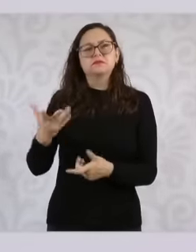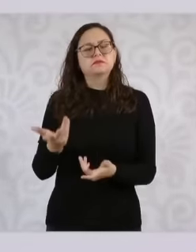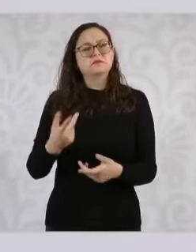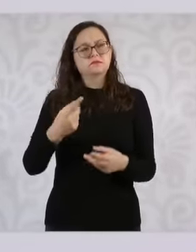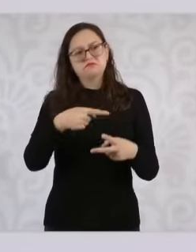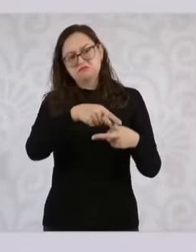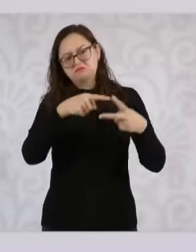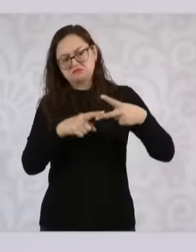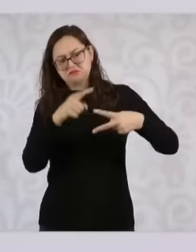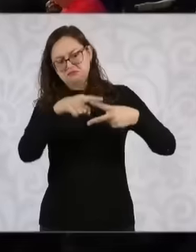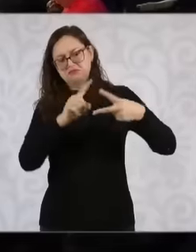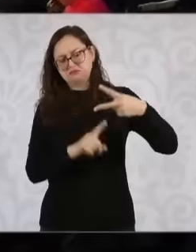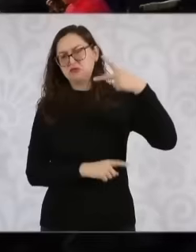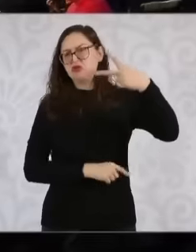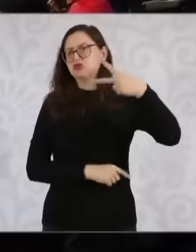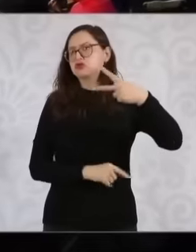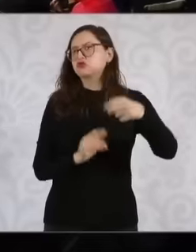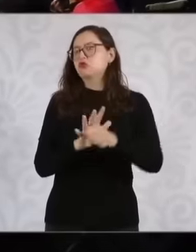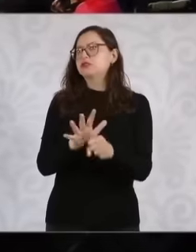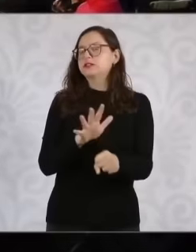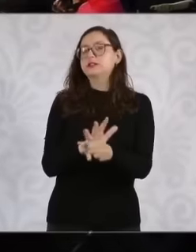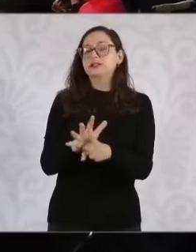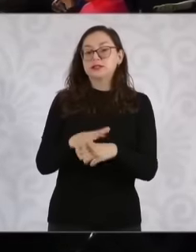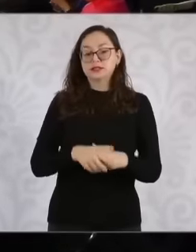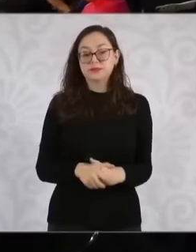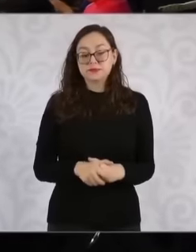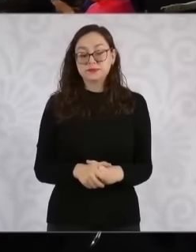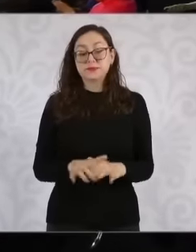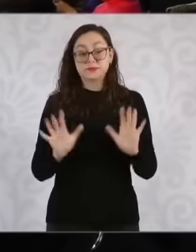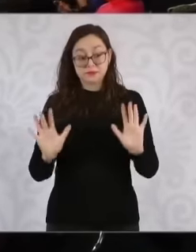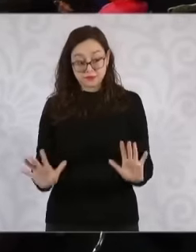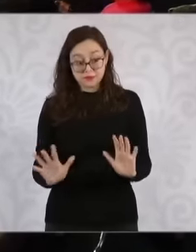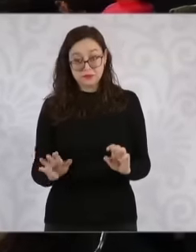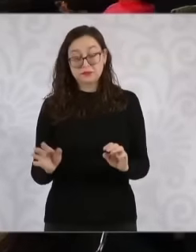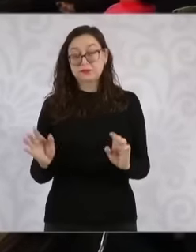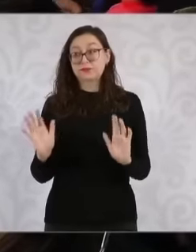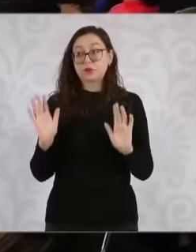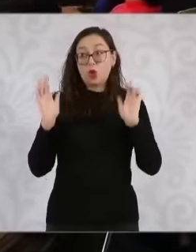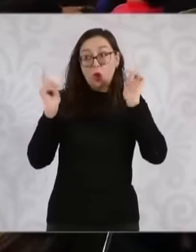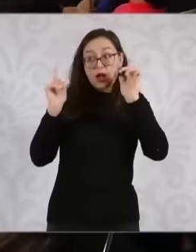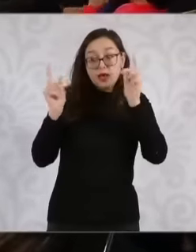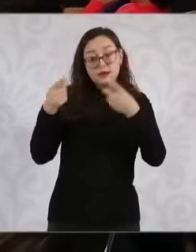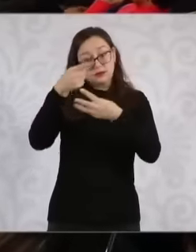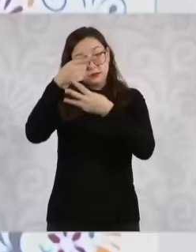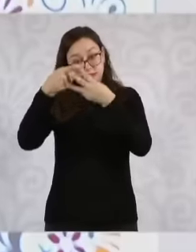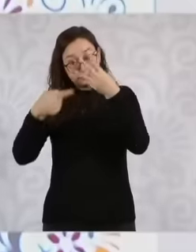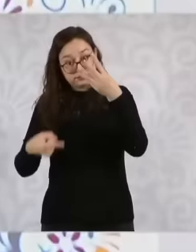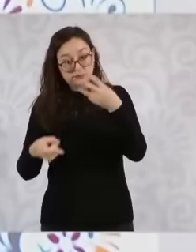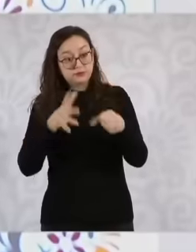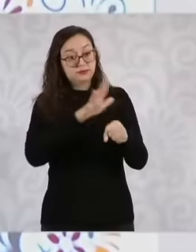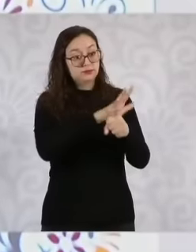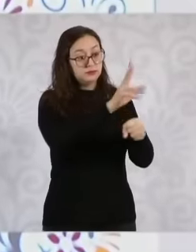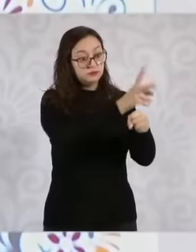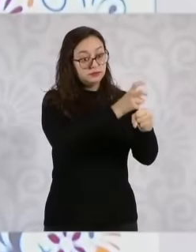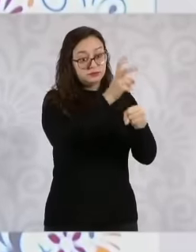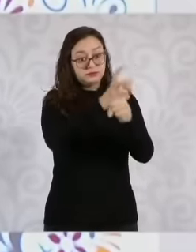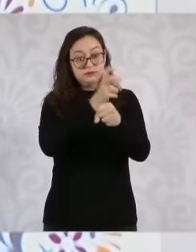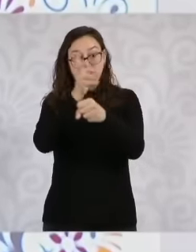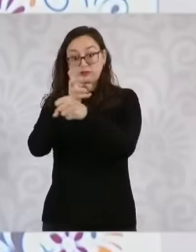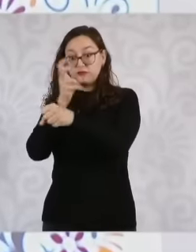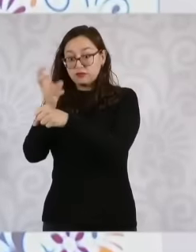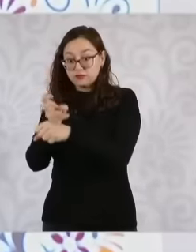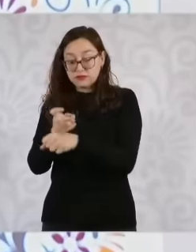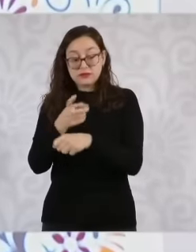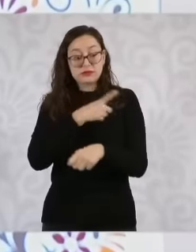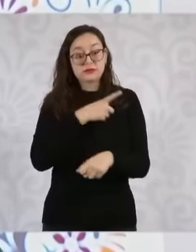summons. The summons is issued. We have to define five personalities, of